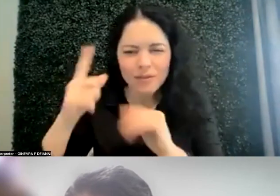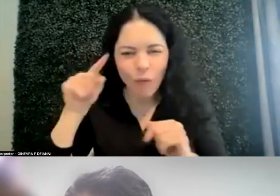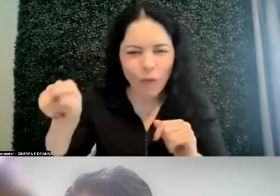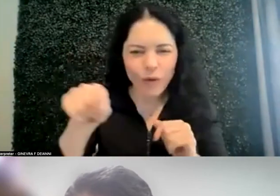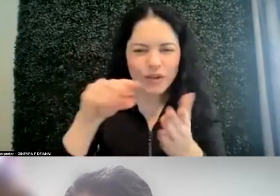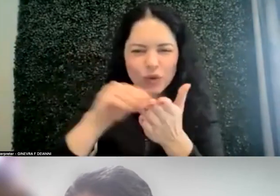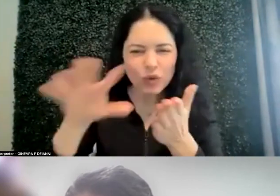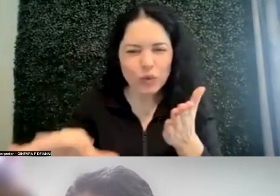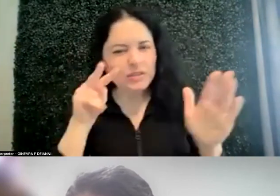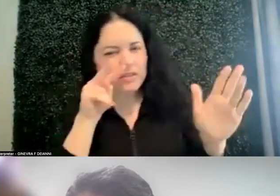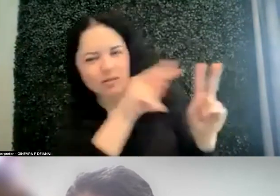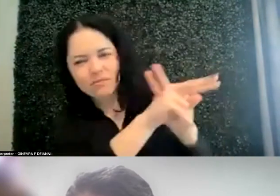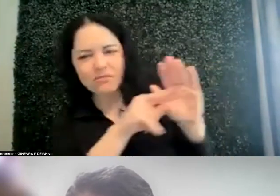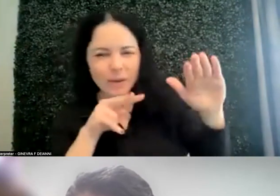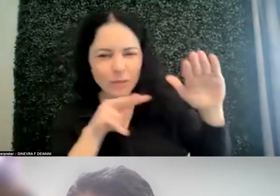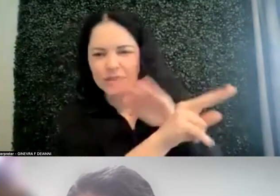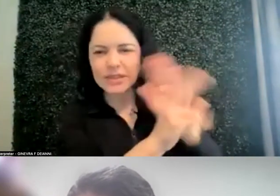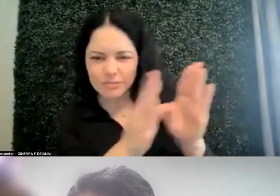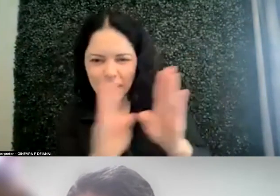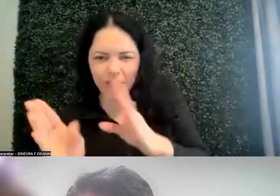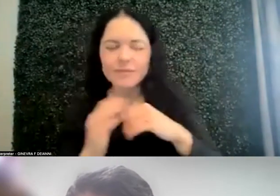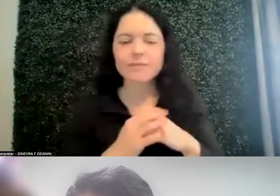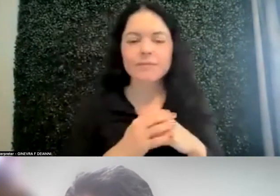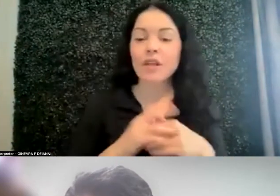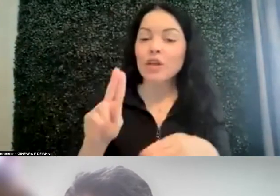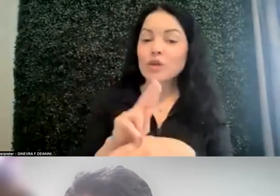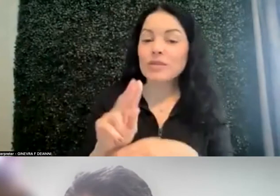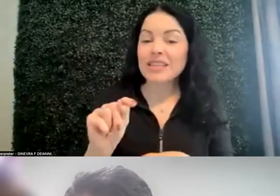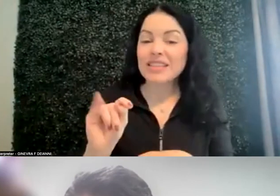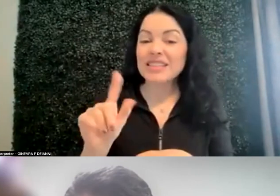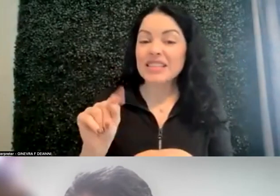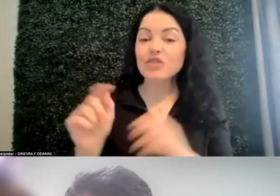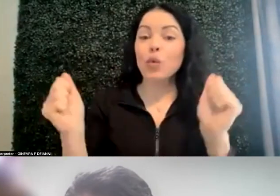What else did I want to say around that. Yes, using TILT along with these things is super helpful.